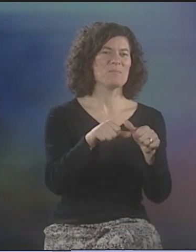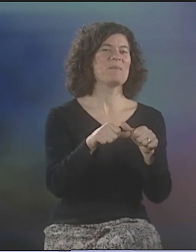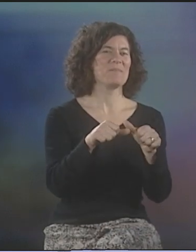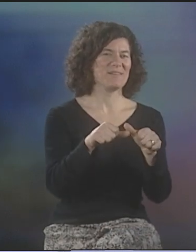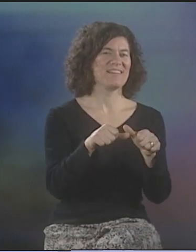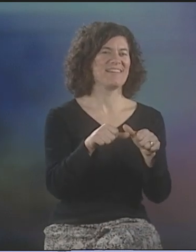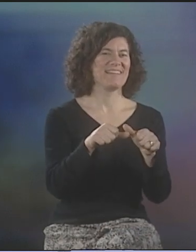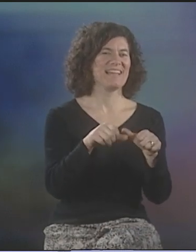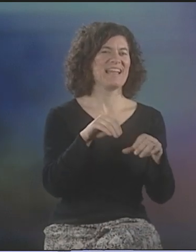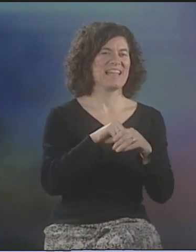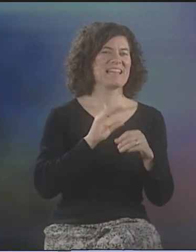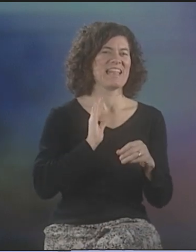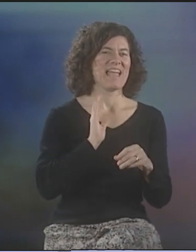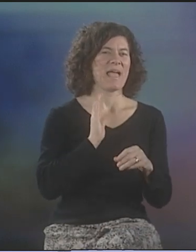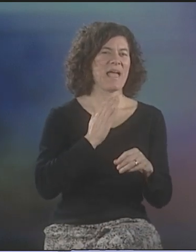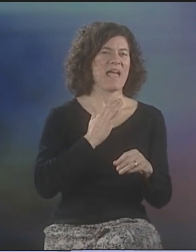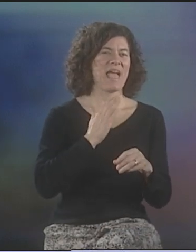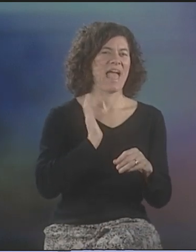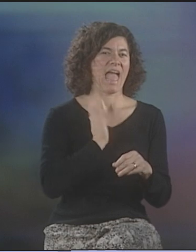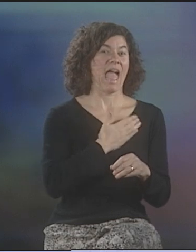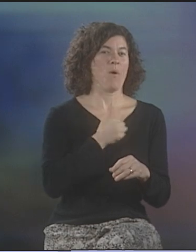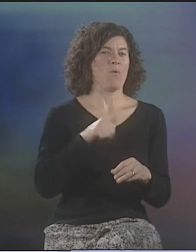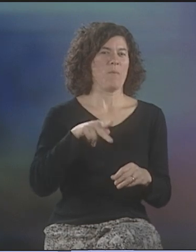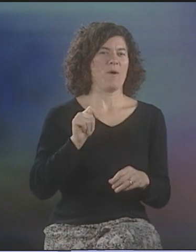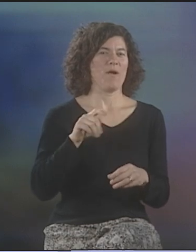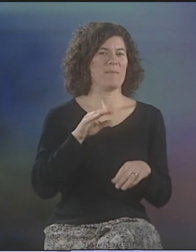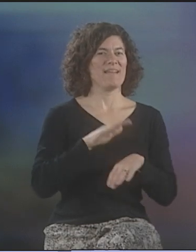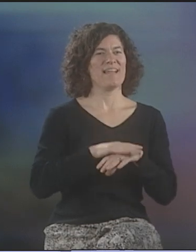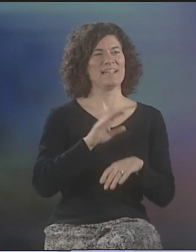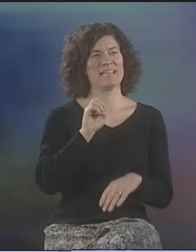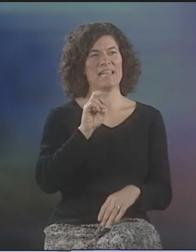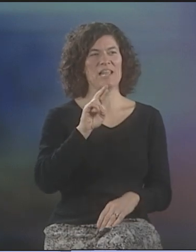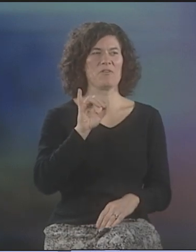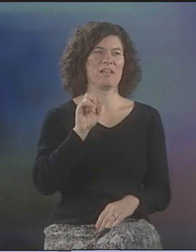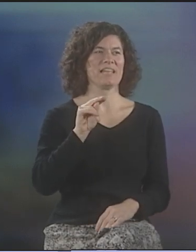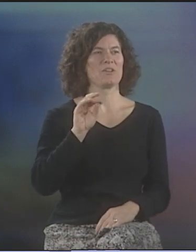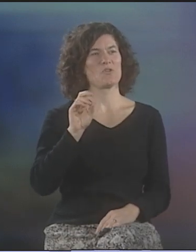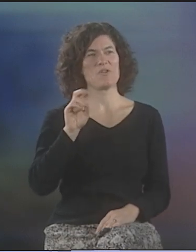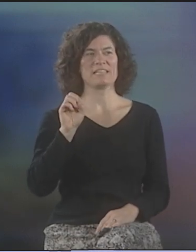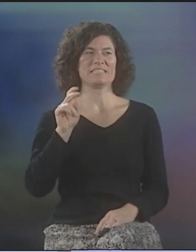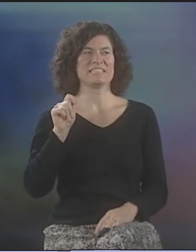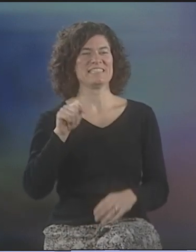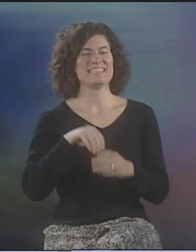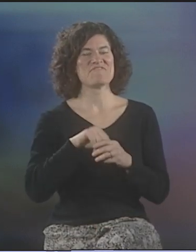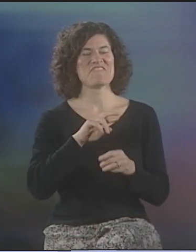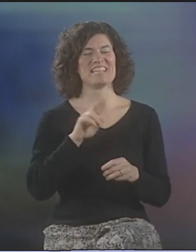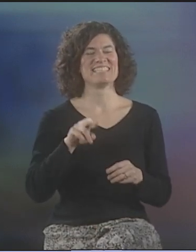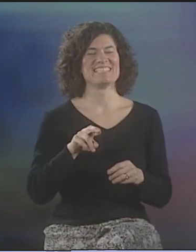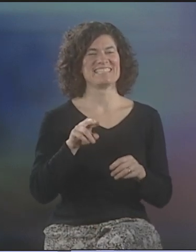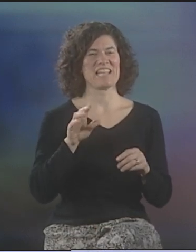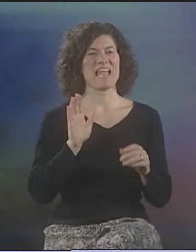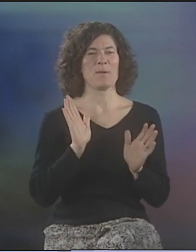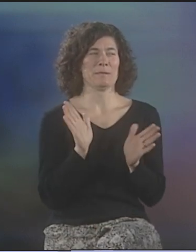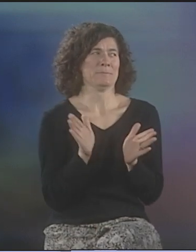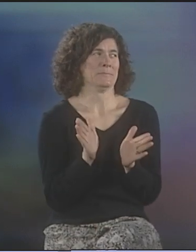AND I CAN REMEMBER IN OUR APARTMENT THAT WAS ON ARYAN CRESCENT DRIVE IN ROCHESTER,